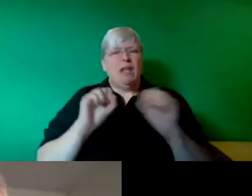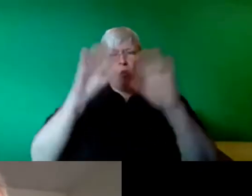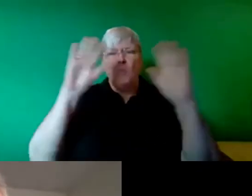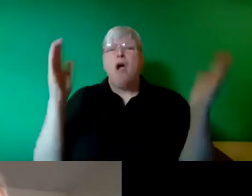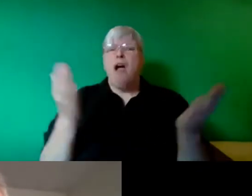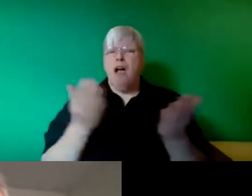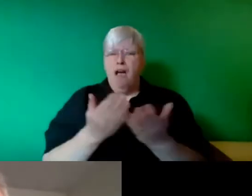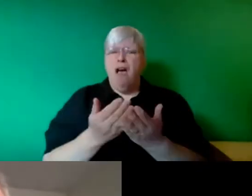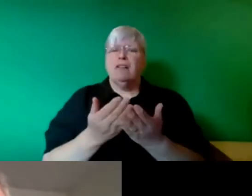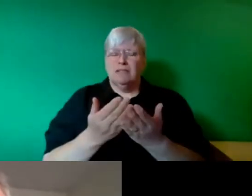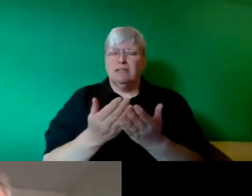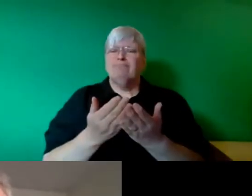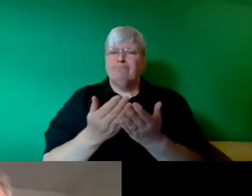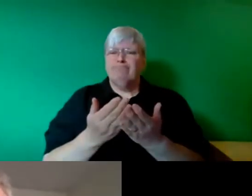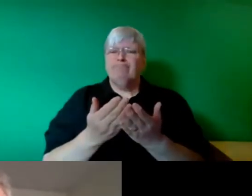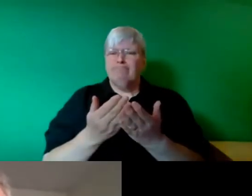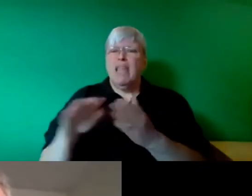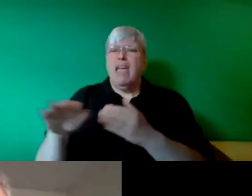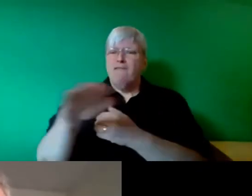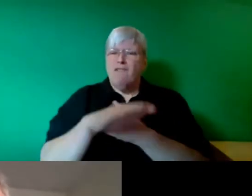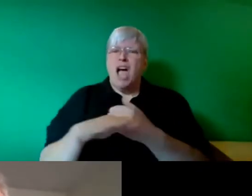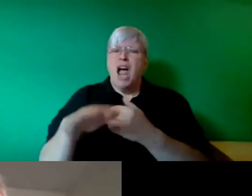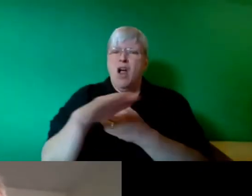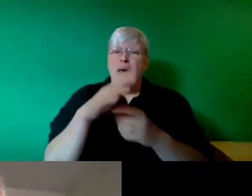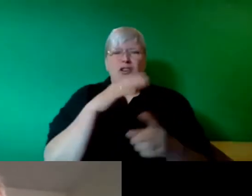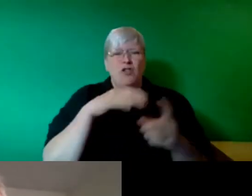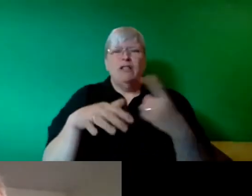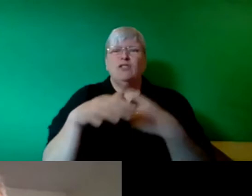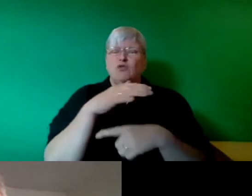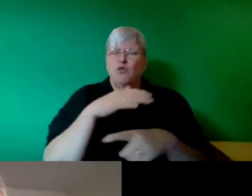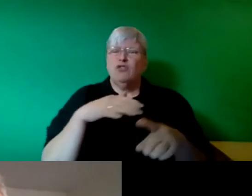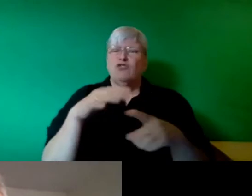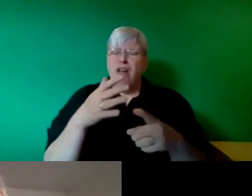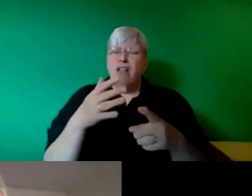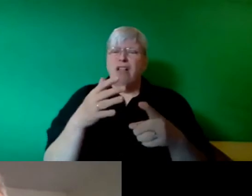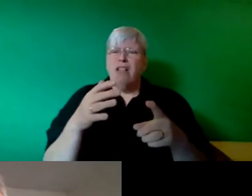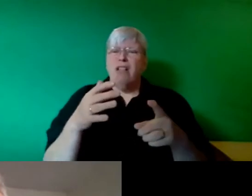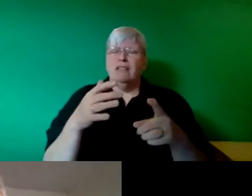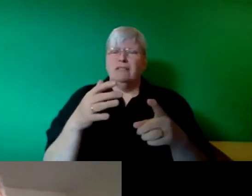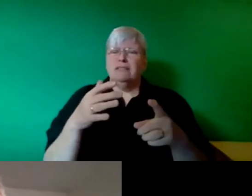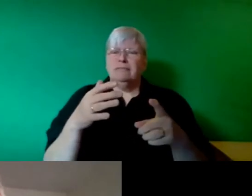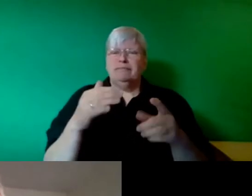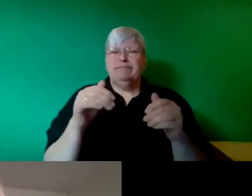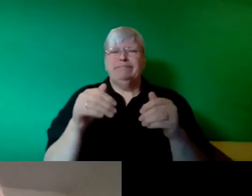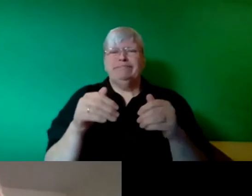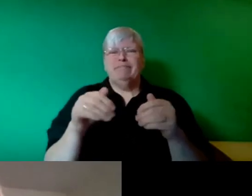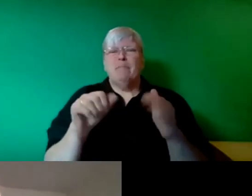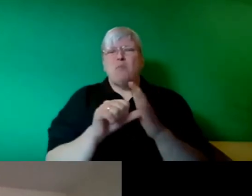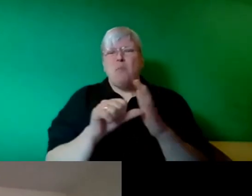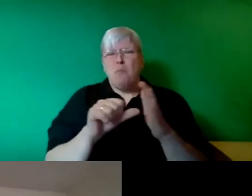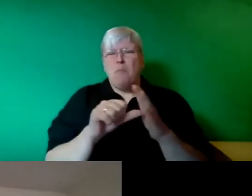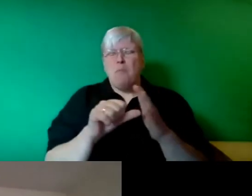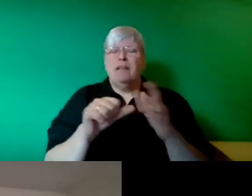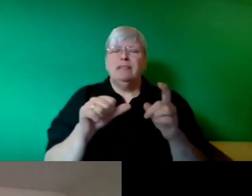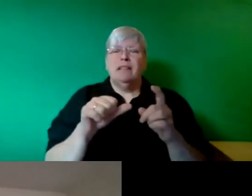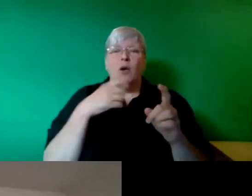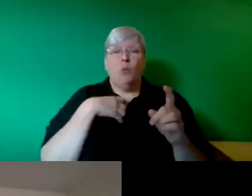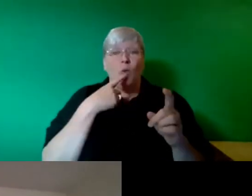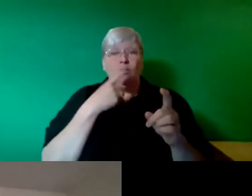of environmental as well as social setbacks. I want to congratulate the Just Transition